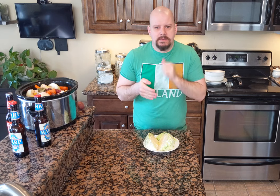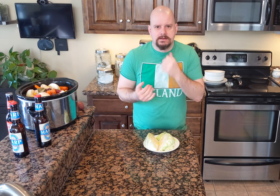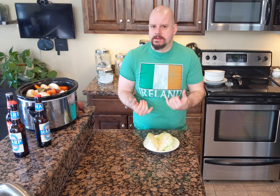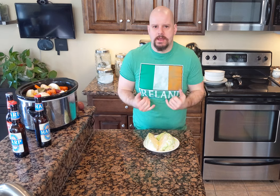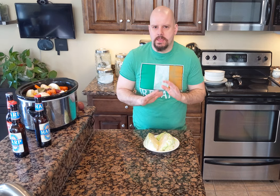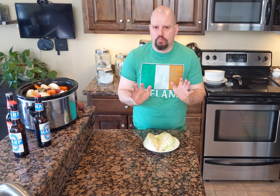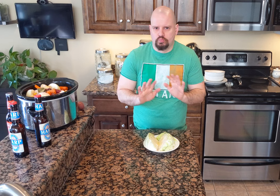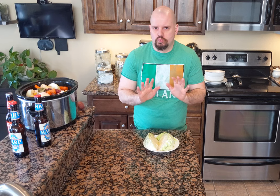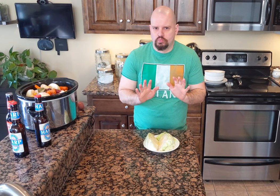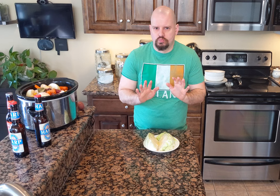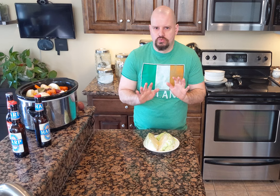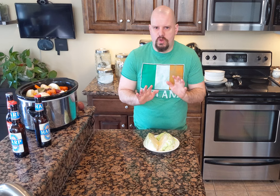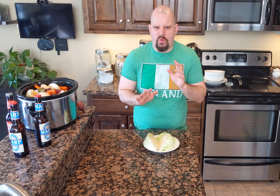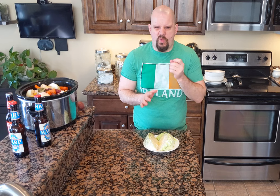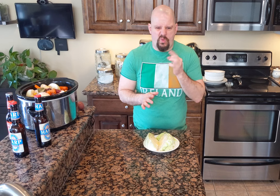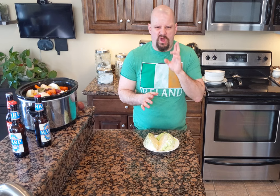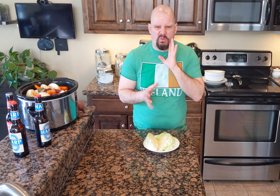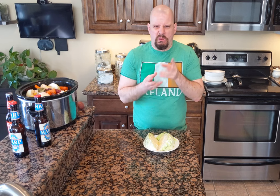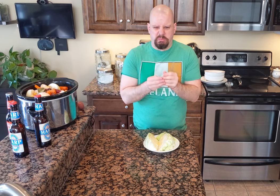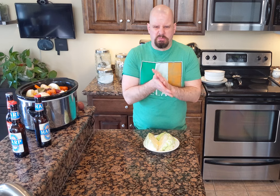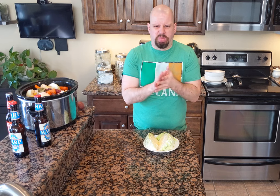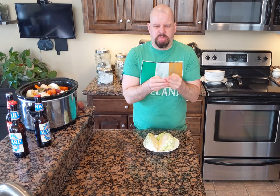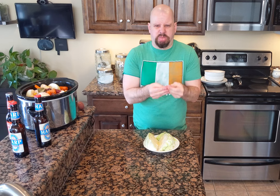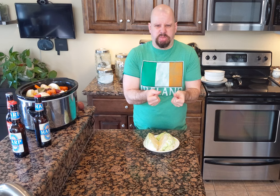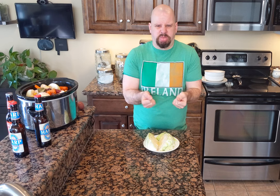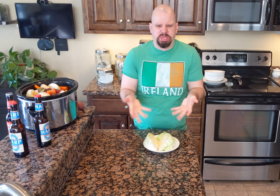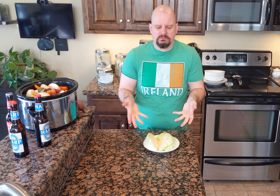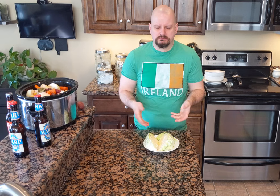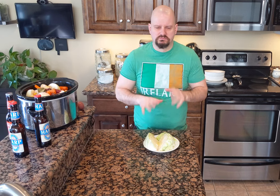Not right now otherwise it'll get mushy.